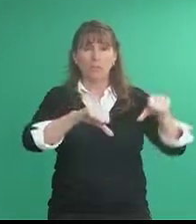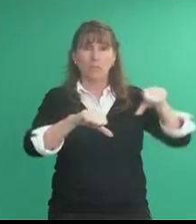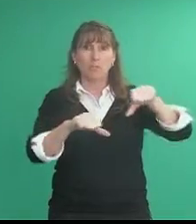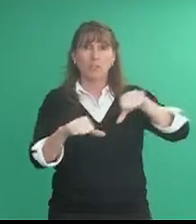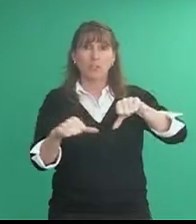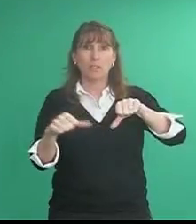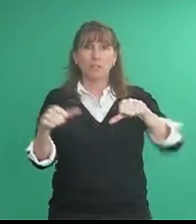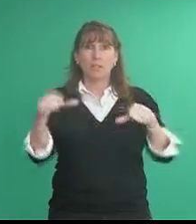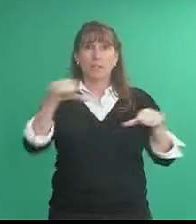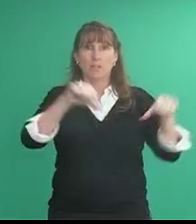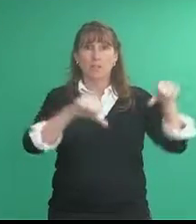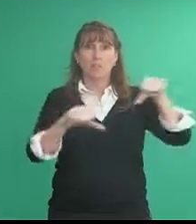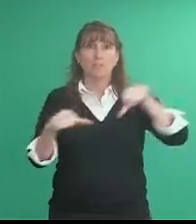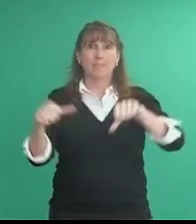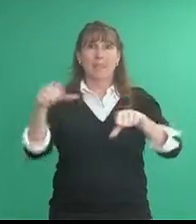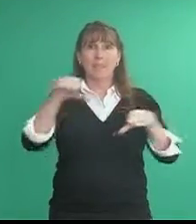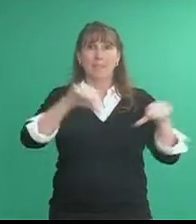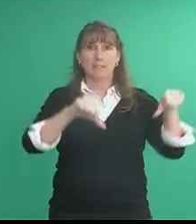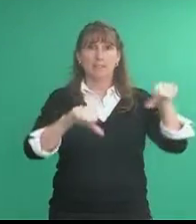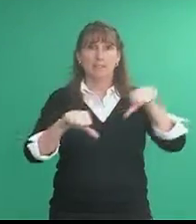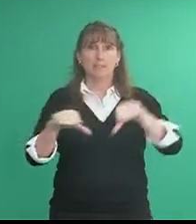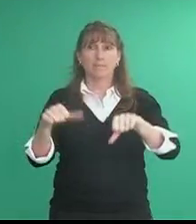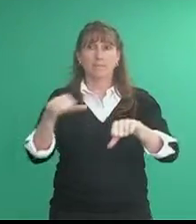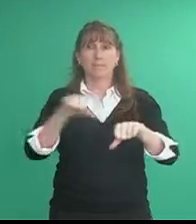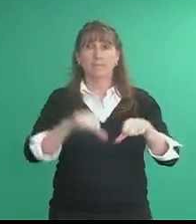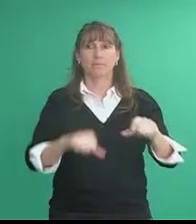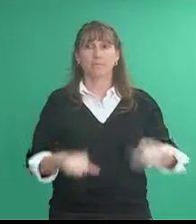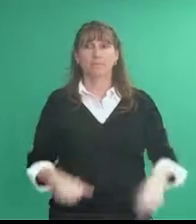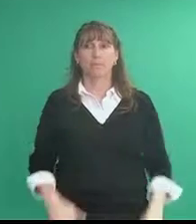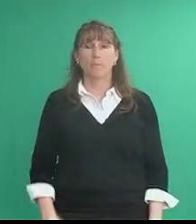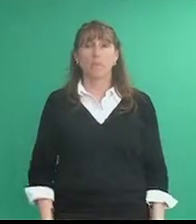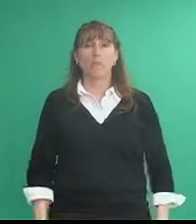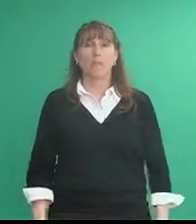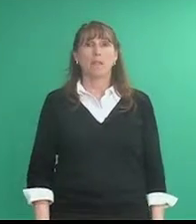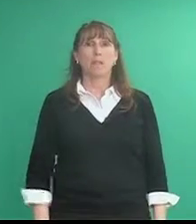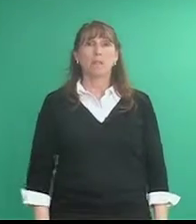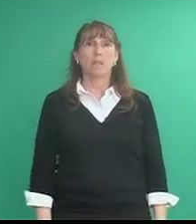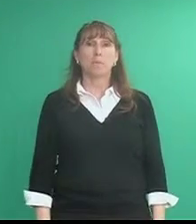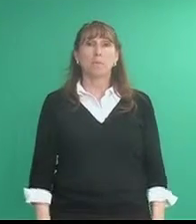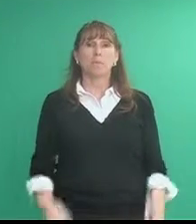beaker so science people